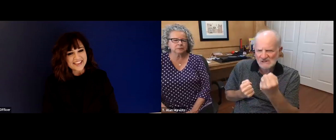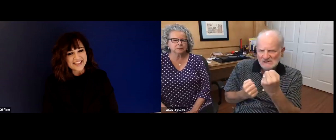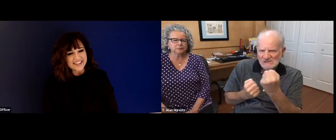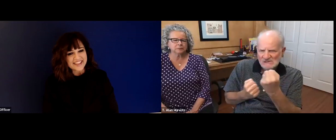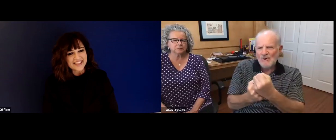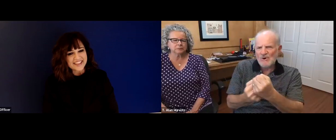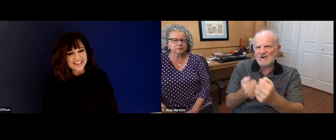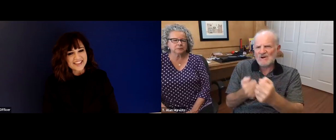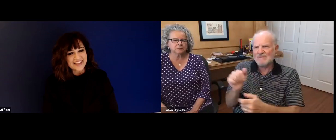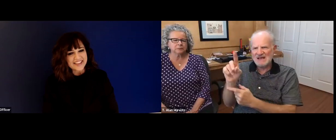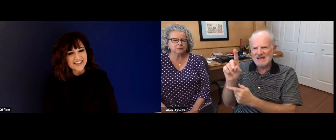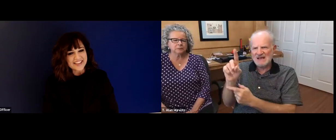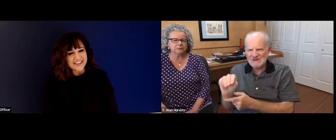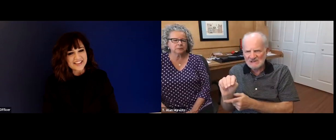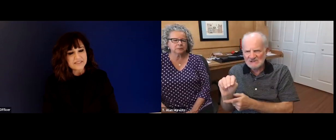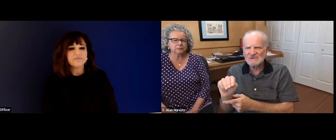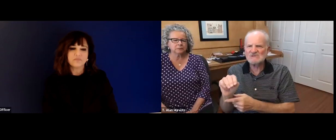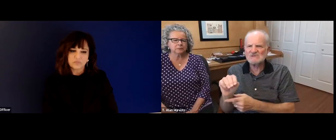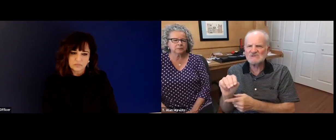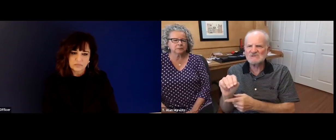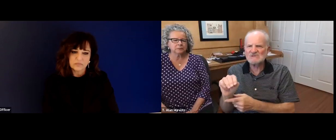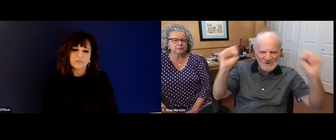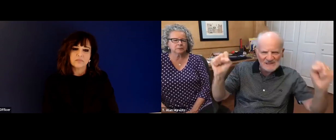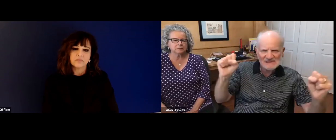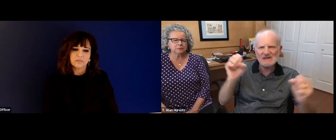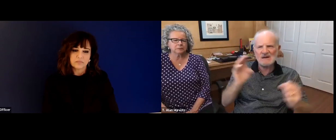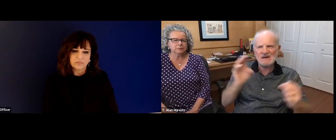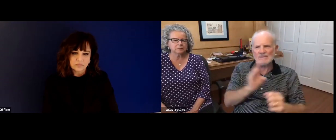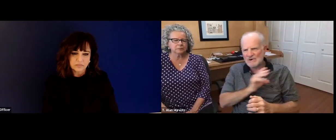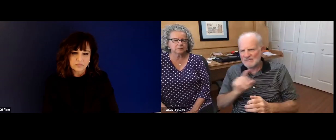develop that program so that we could offer a PhD in